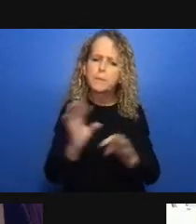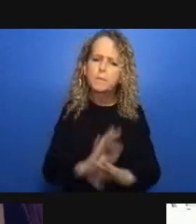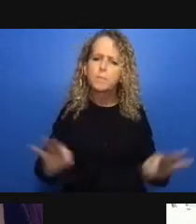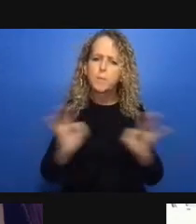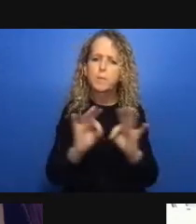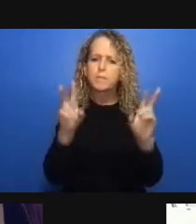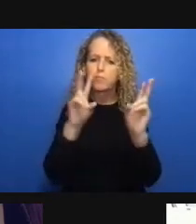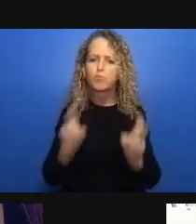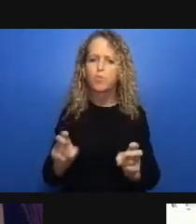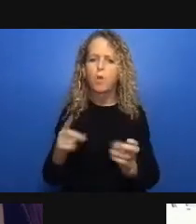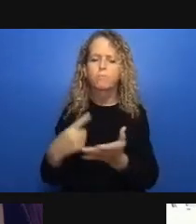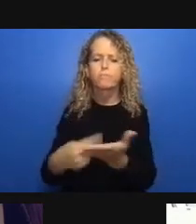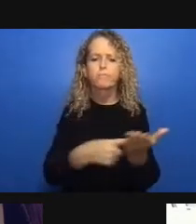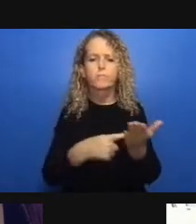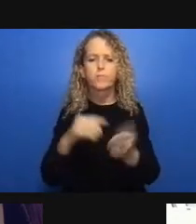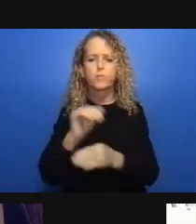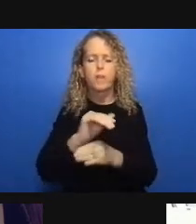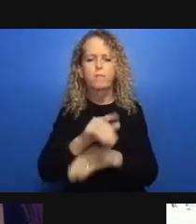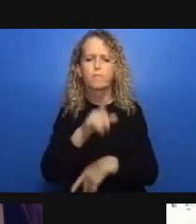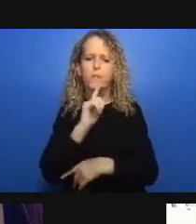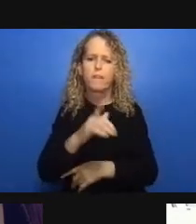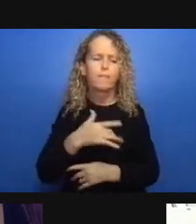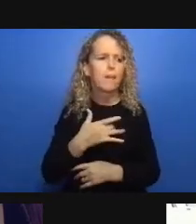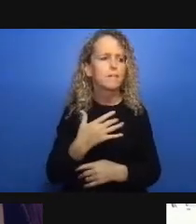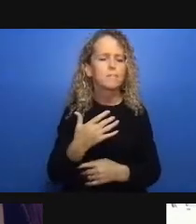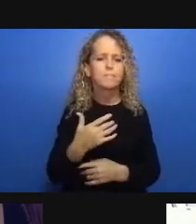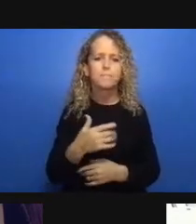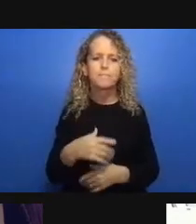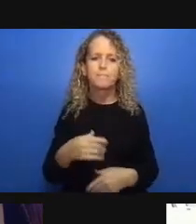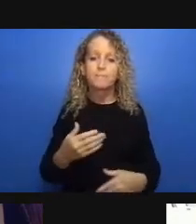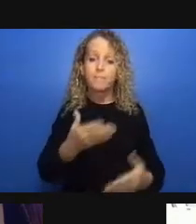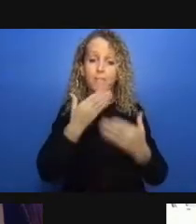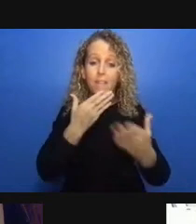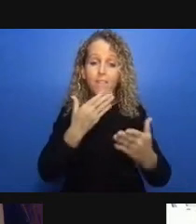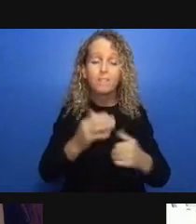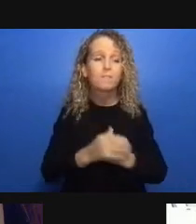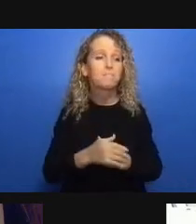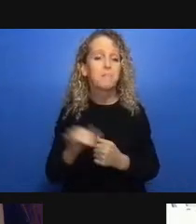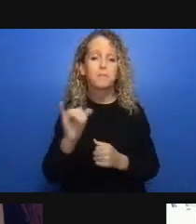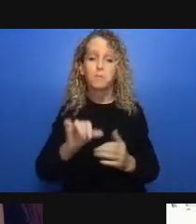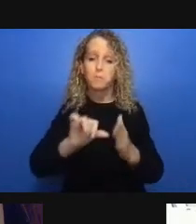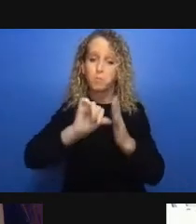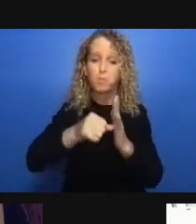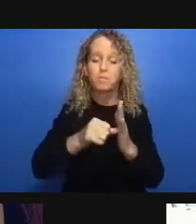and I think that the point that i'll sort of cap off with is the one I started with that